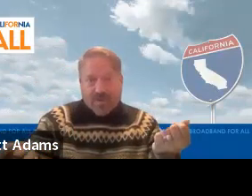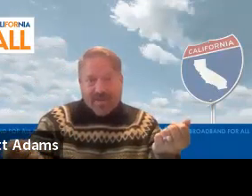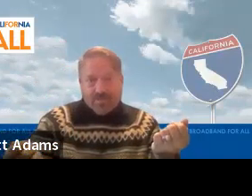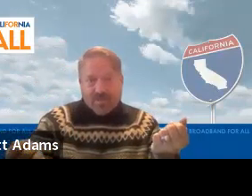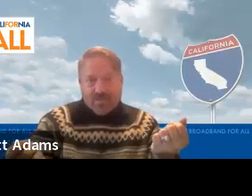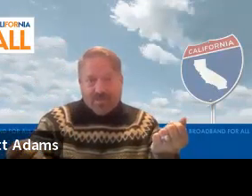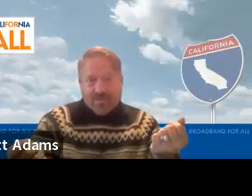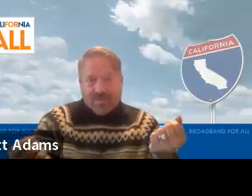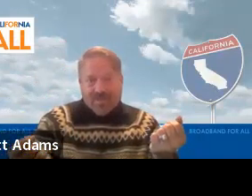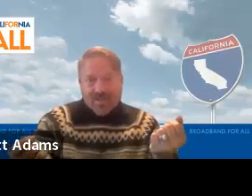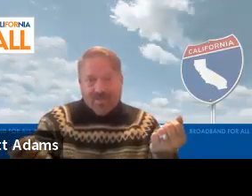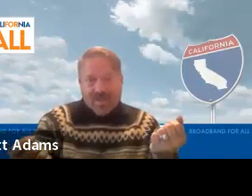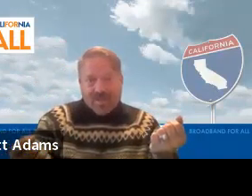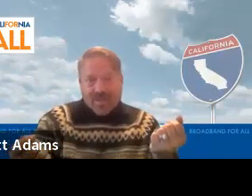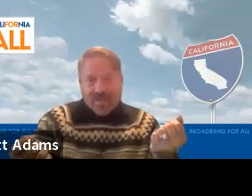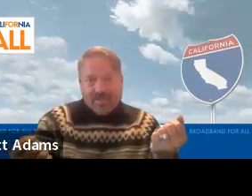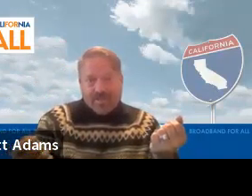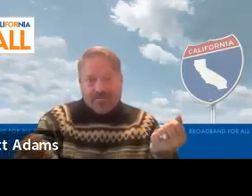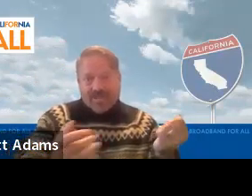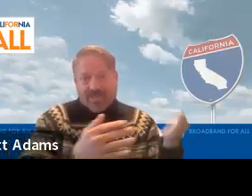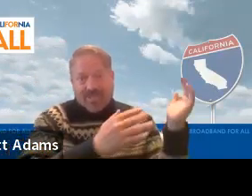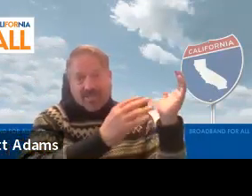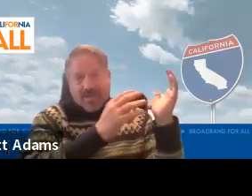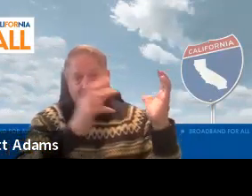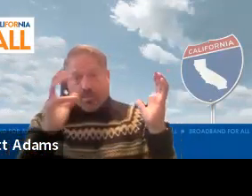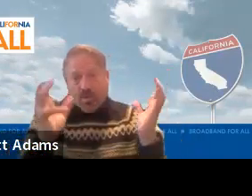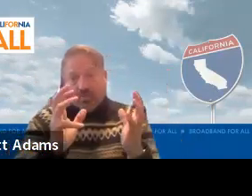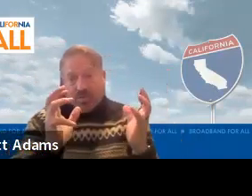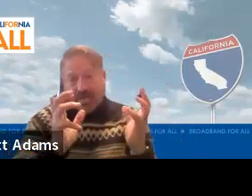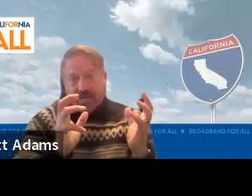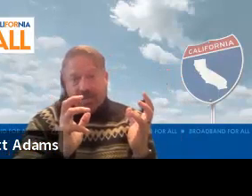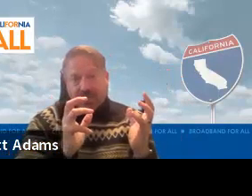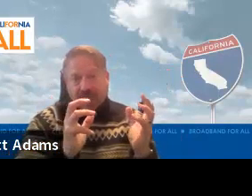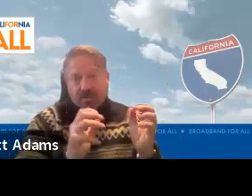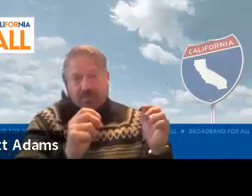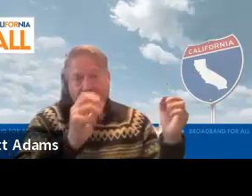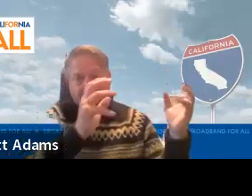We're very ambitious and not just get the workforce and economic development folks,